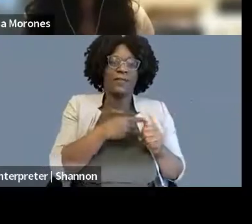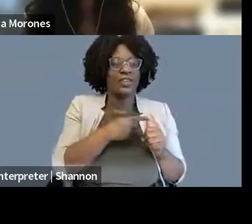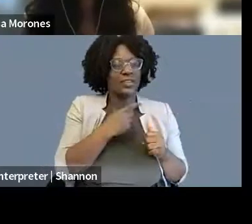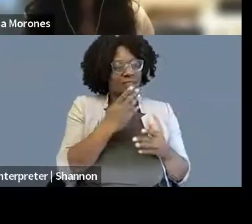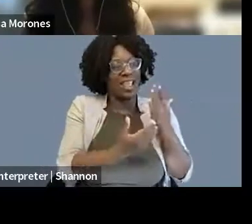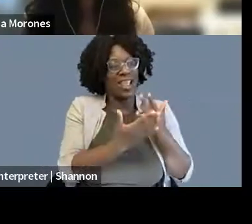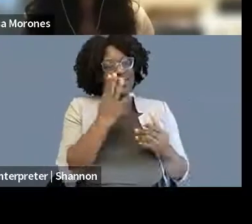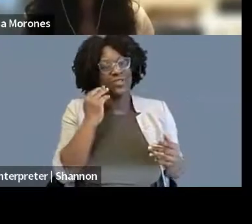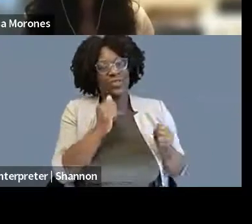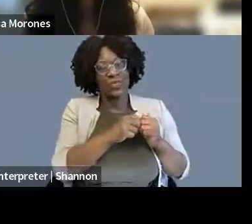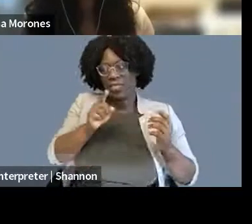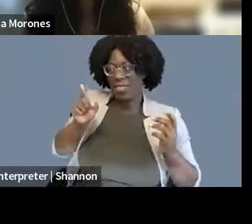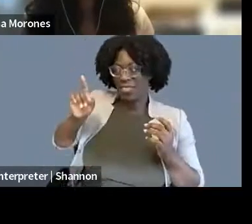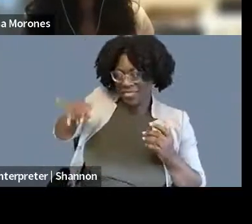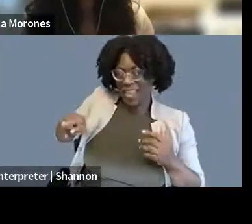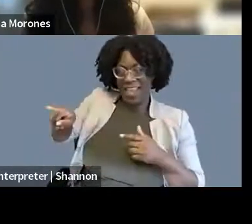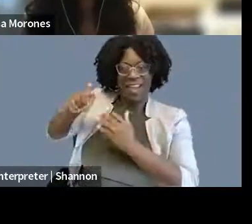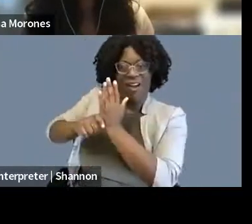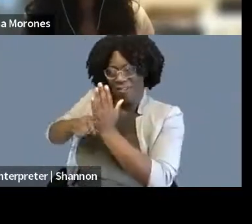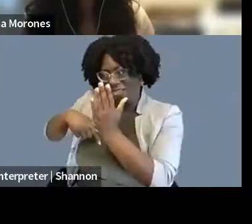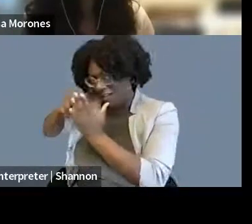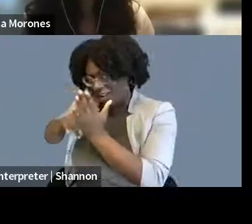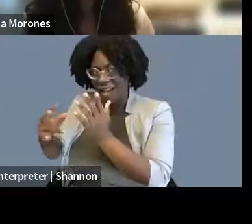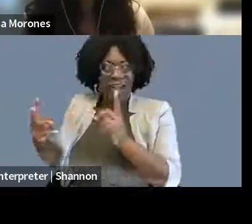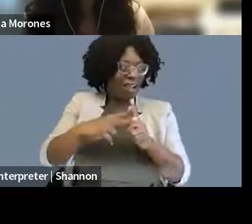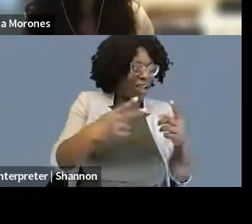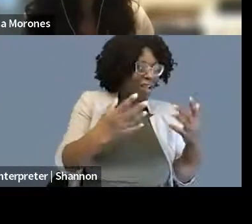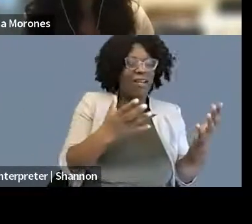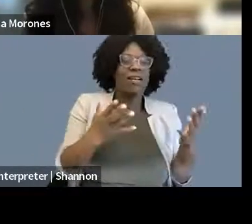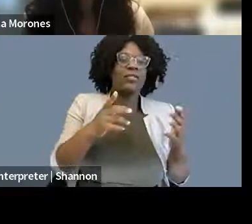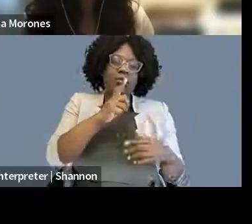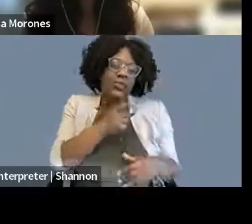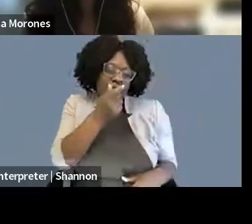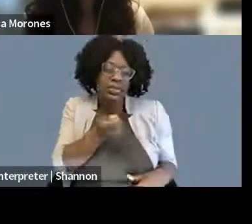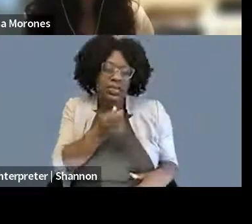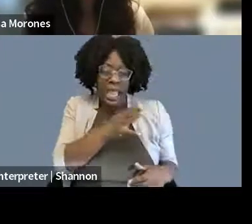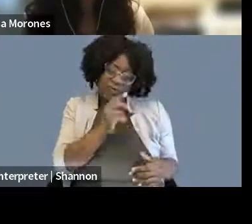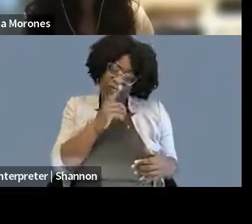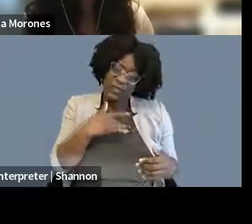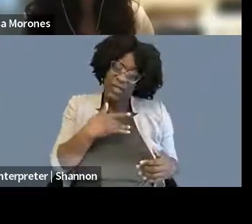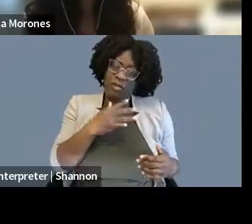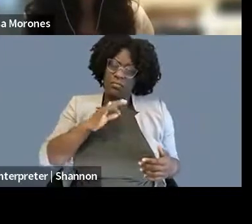even though it was more journalism focused, it definitely helped my legal skills as well because I was having to learn how to analyze the cases,